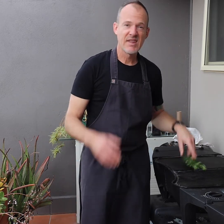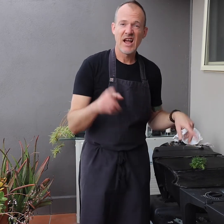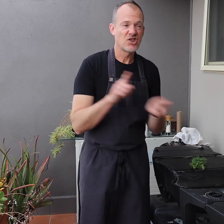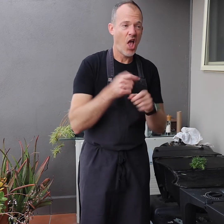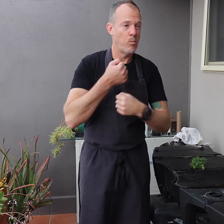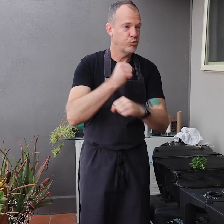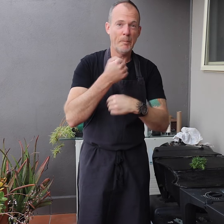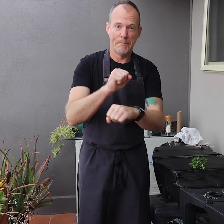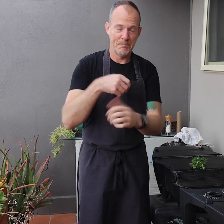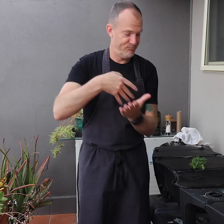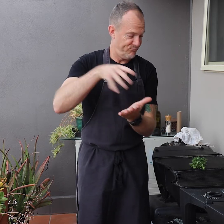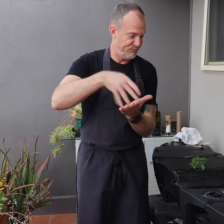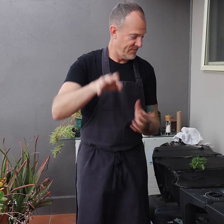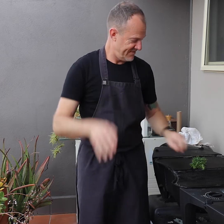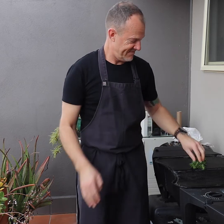It's like a broom.